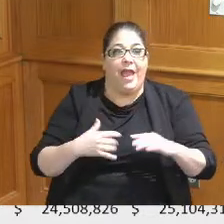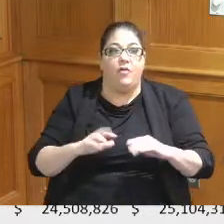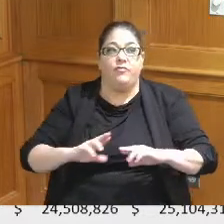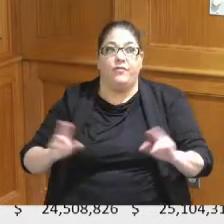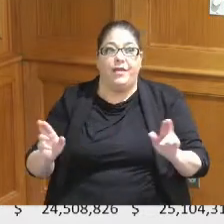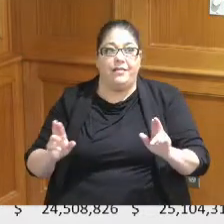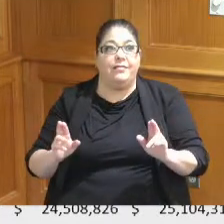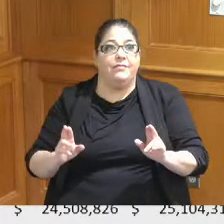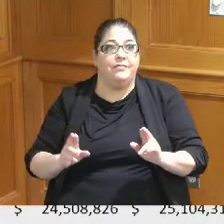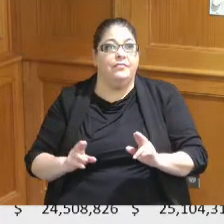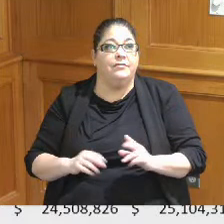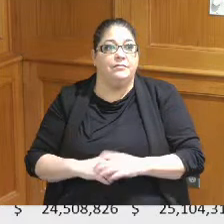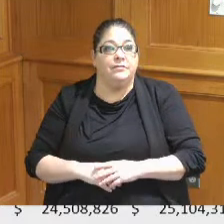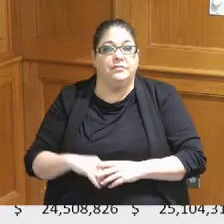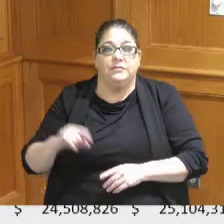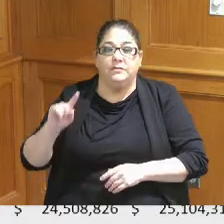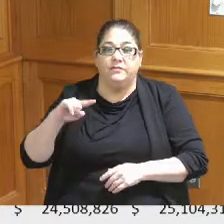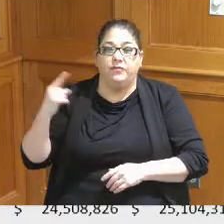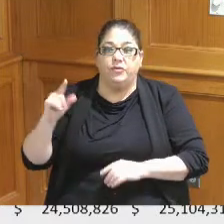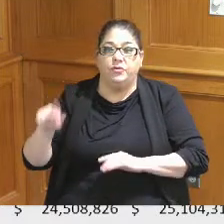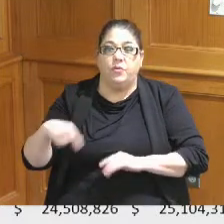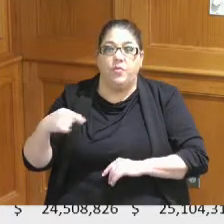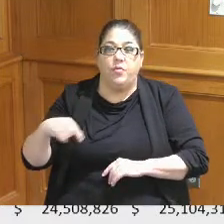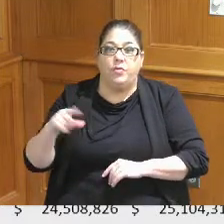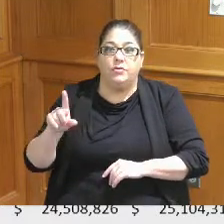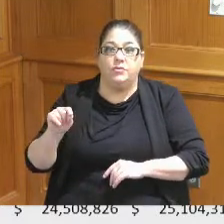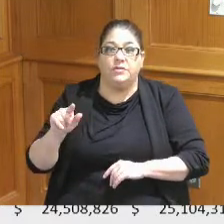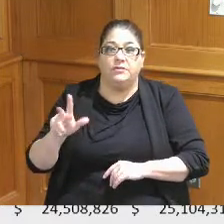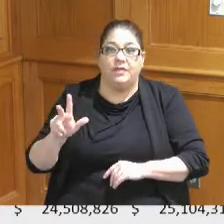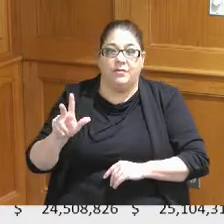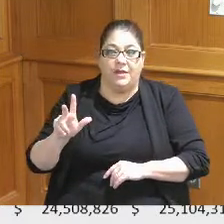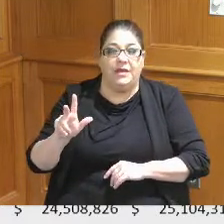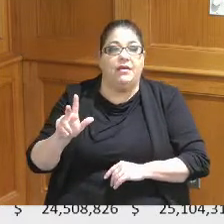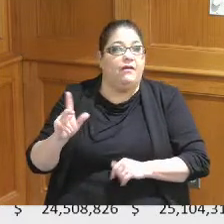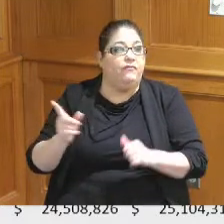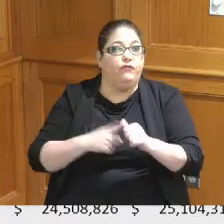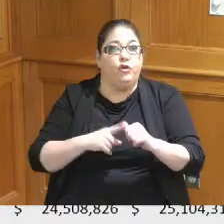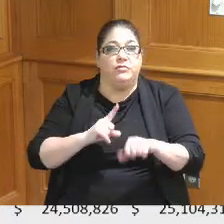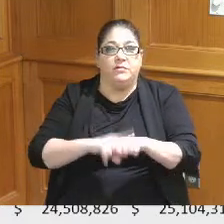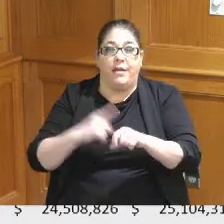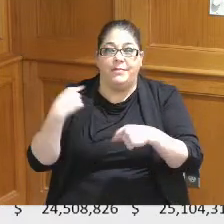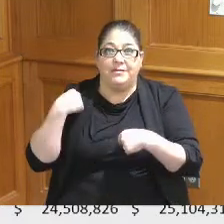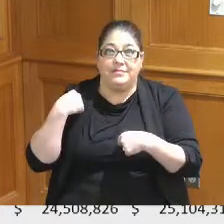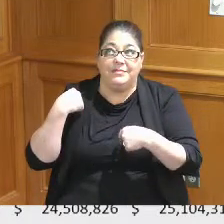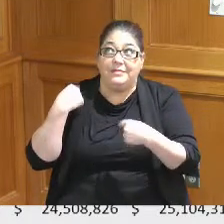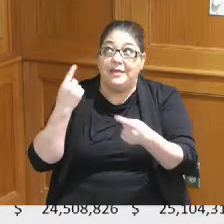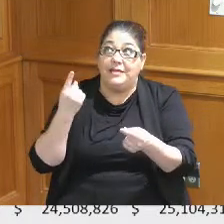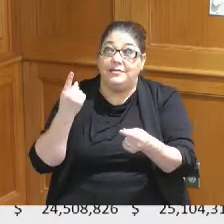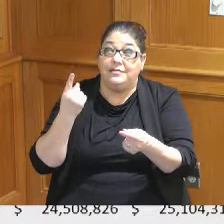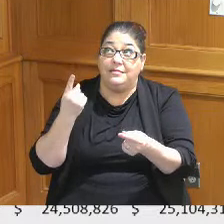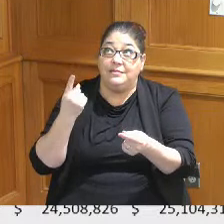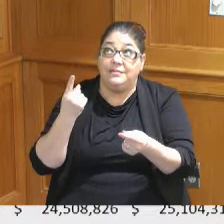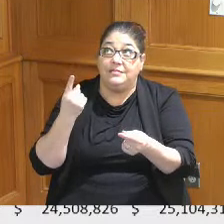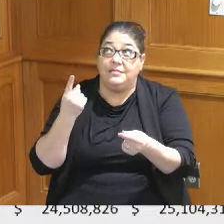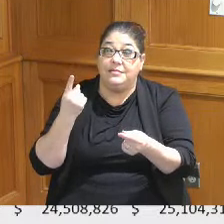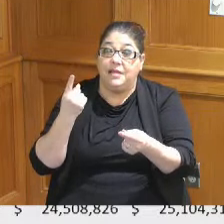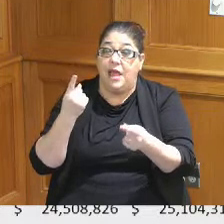I believe first quarter of 23 for the first time slightly edged or was at